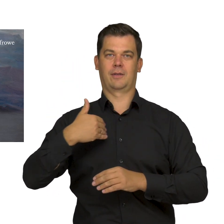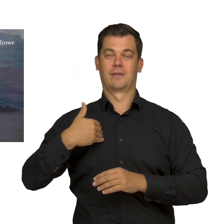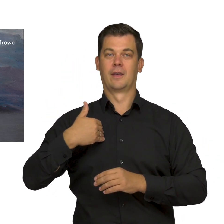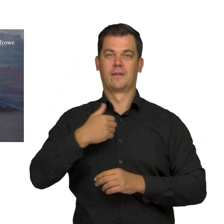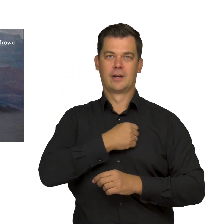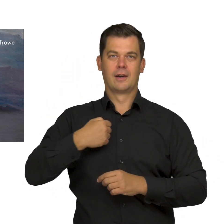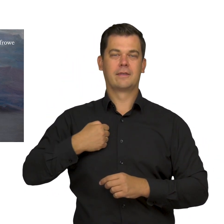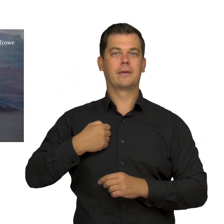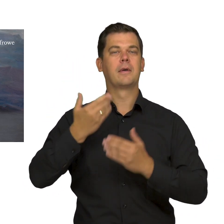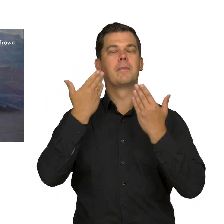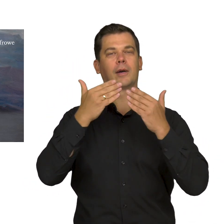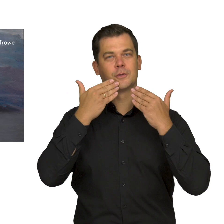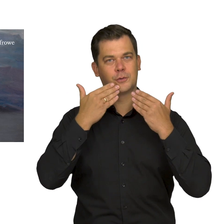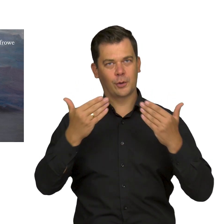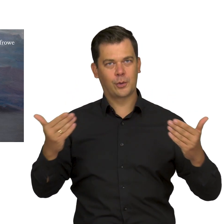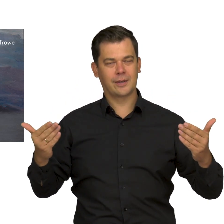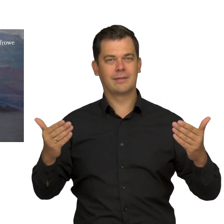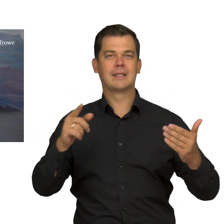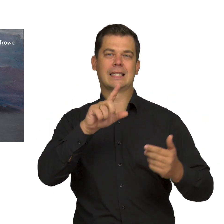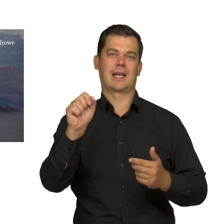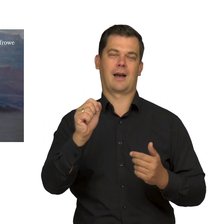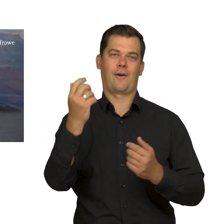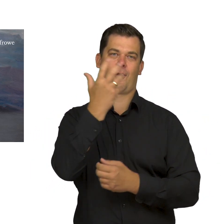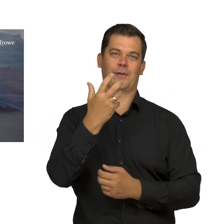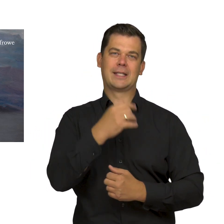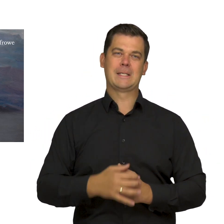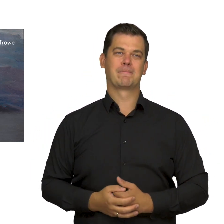Thank you very much for your attention.